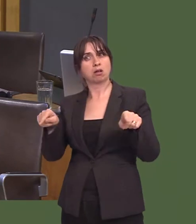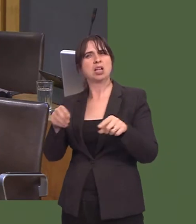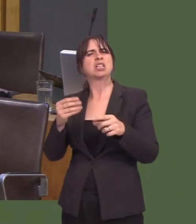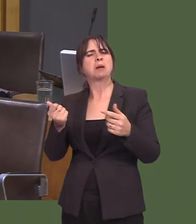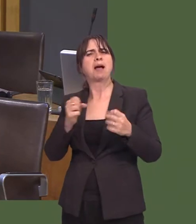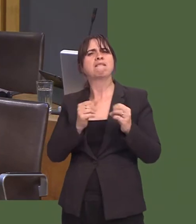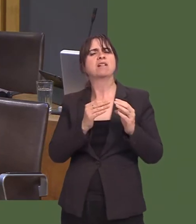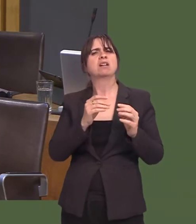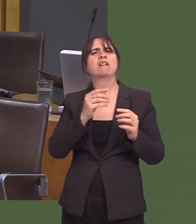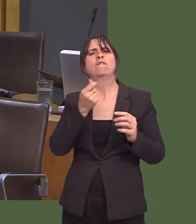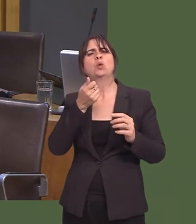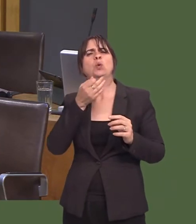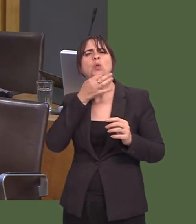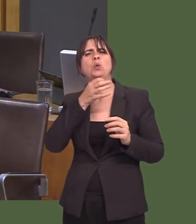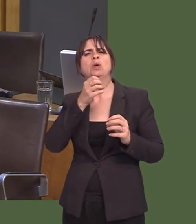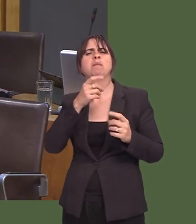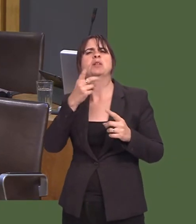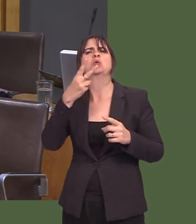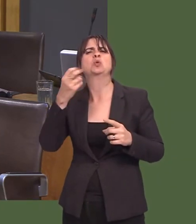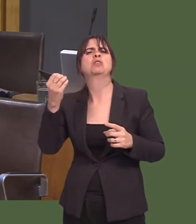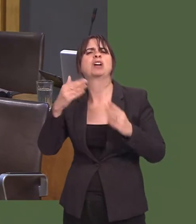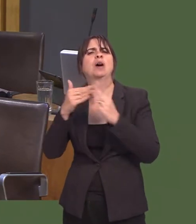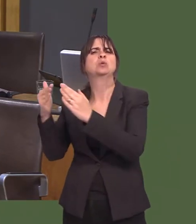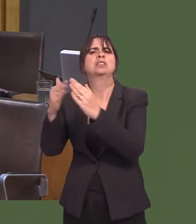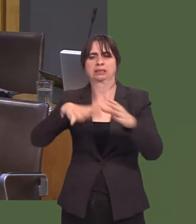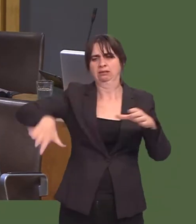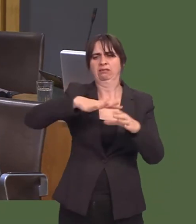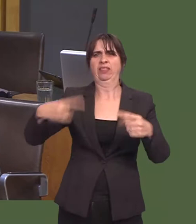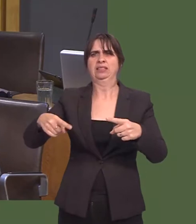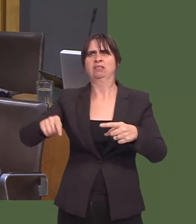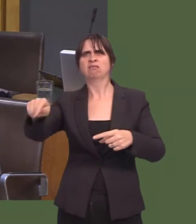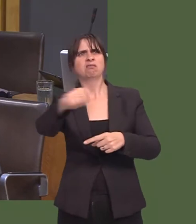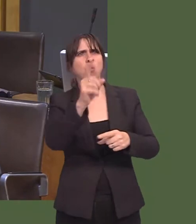of hundred houses, whereas Iíd really like the whole of Swansea to be covered by itóIím